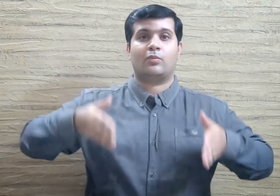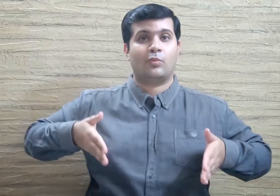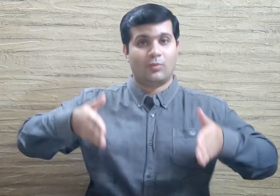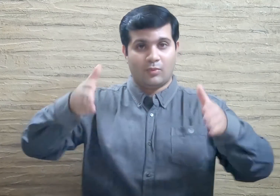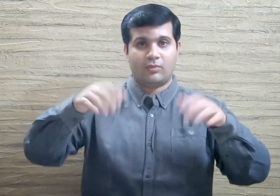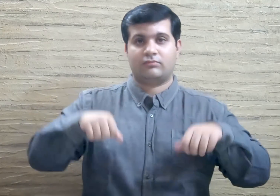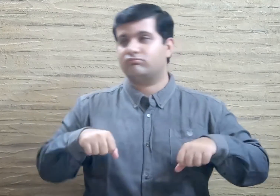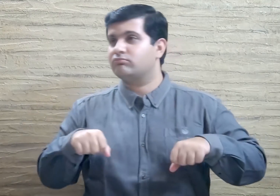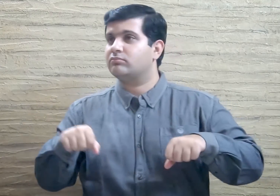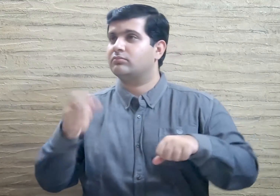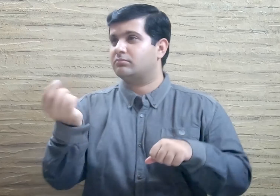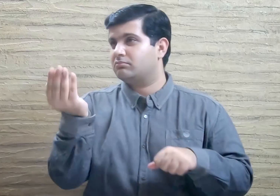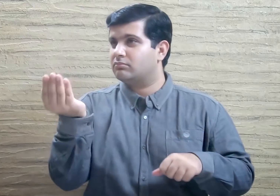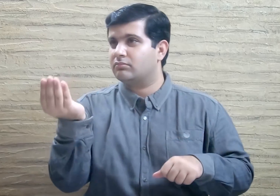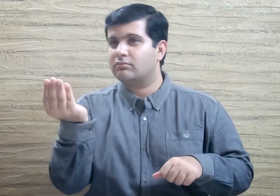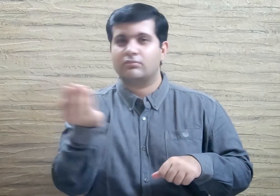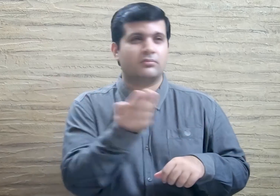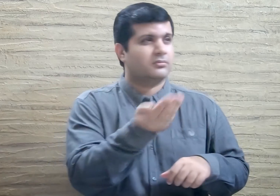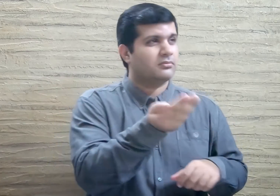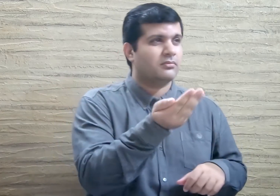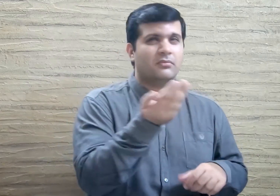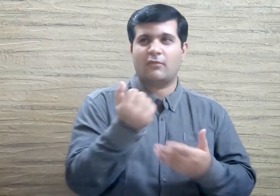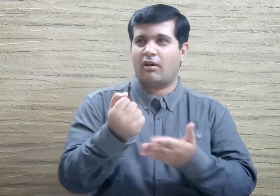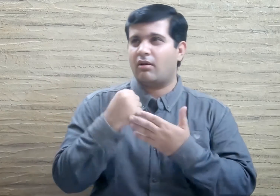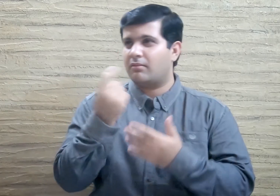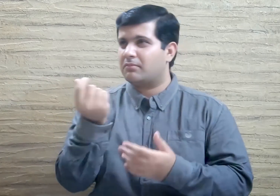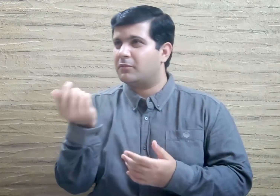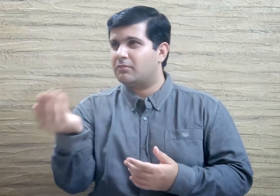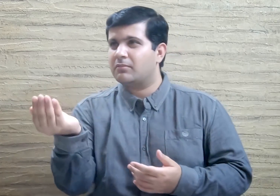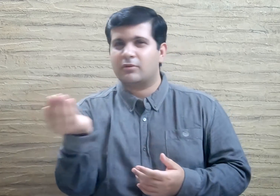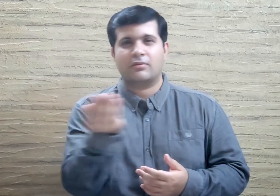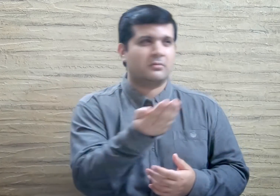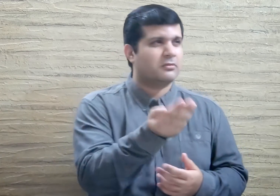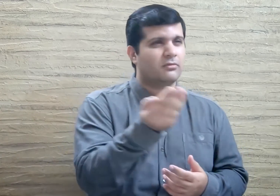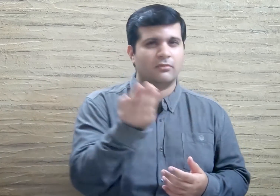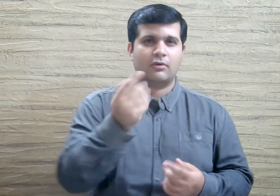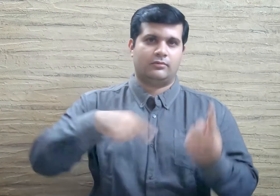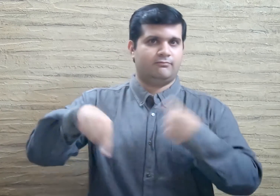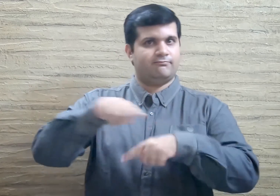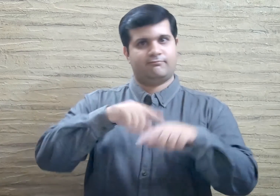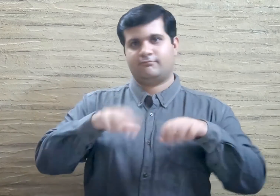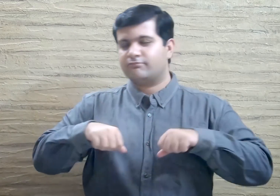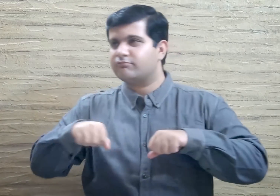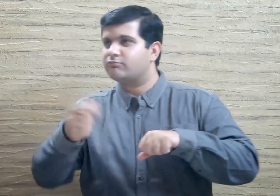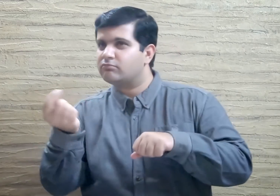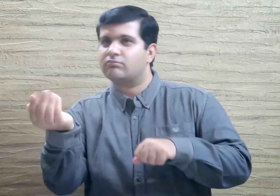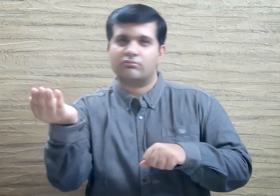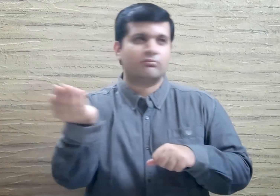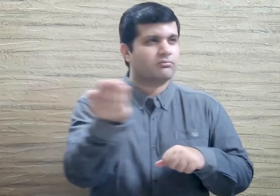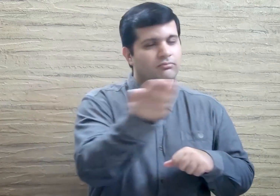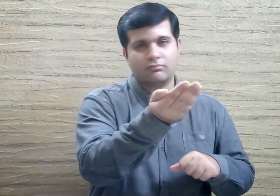The mother and children were begging for money and help.